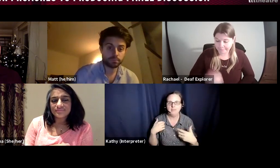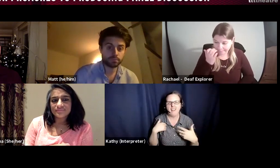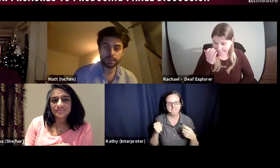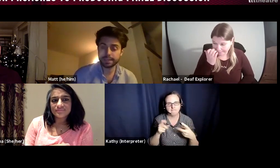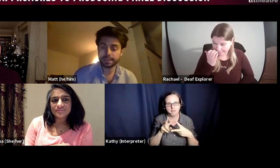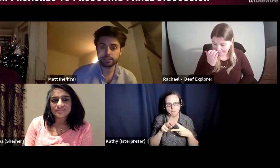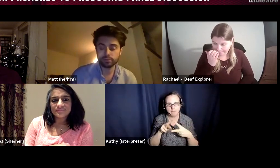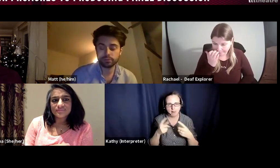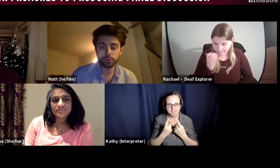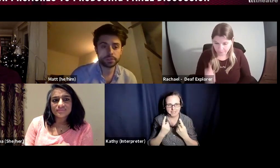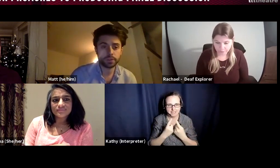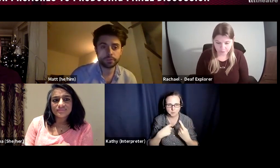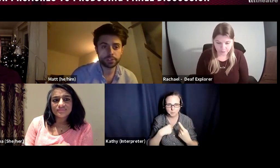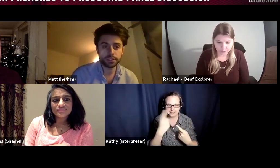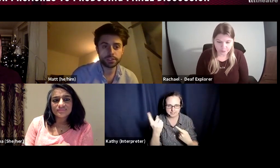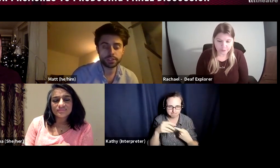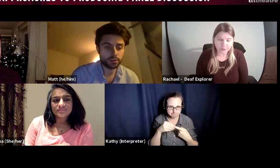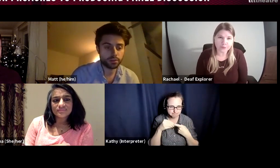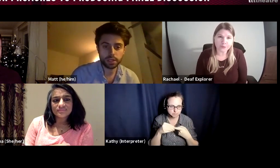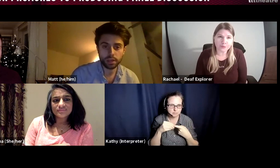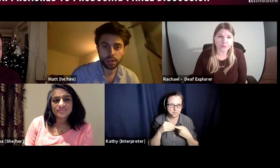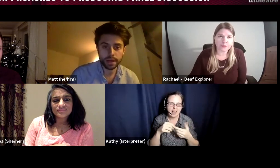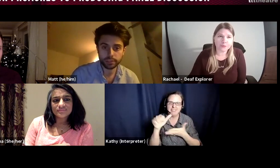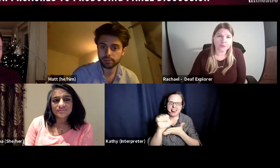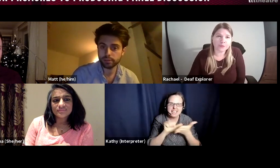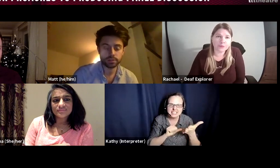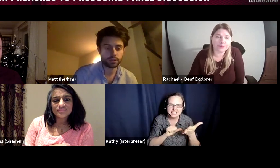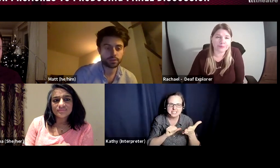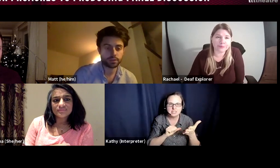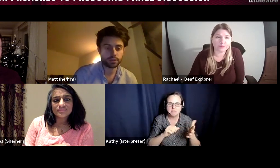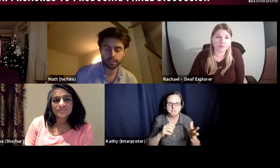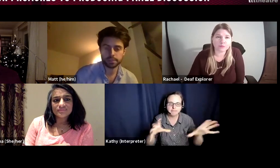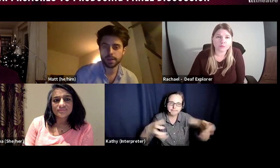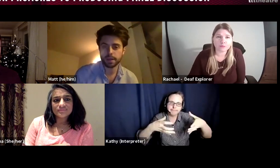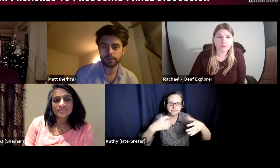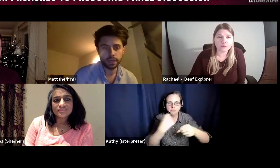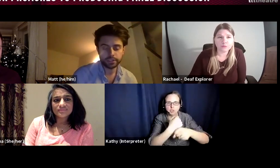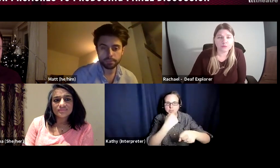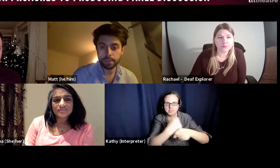are some lists or groups of producers that you can go out to and ask and post your projects about,